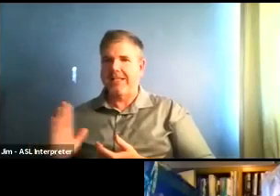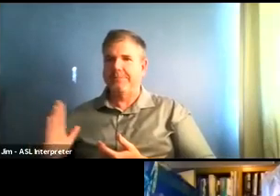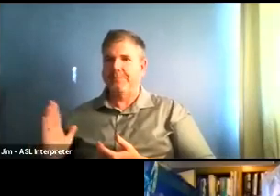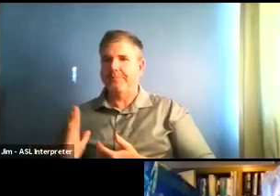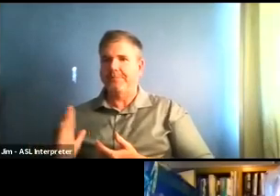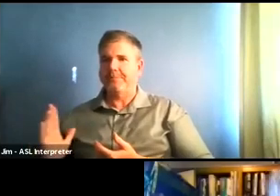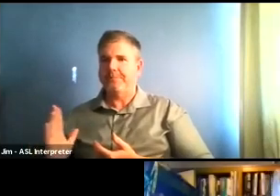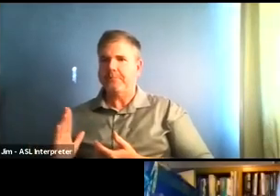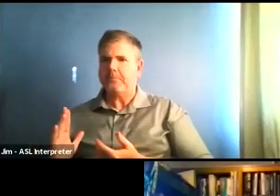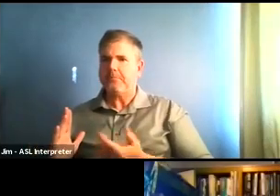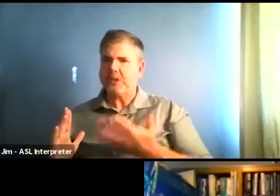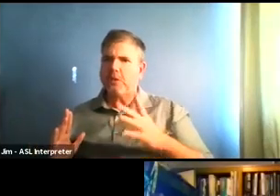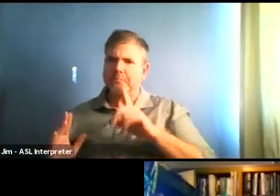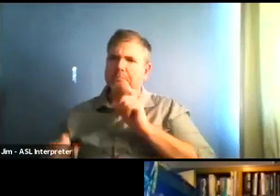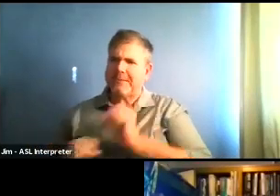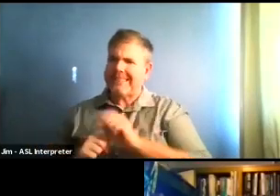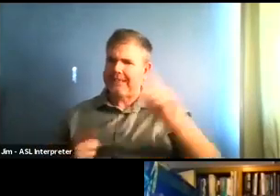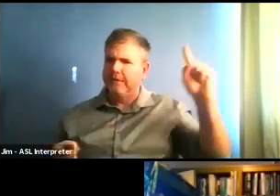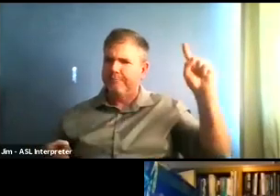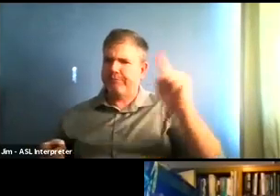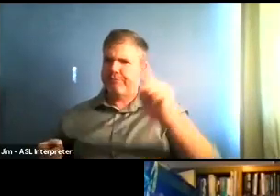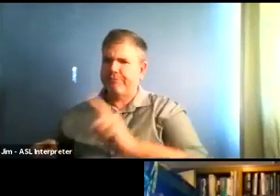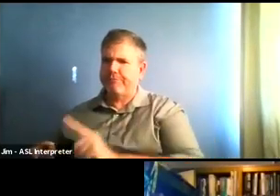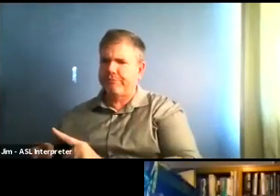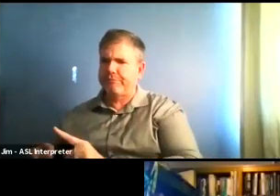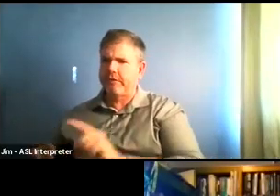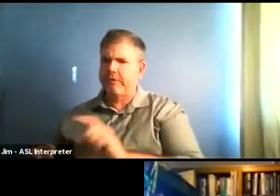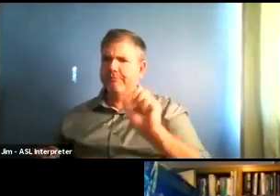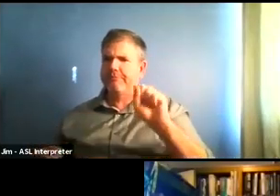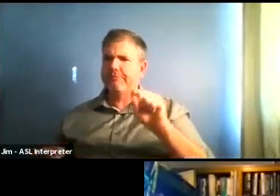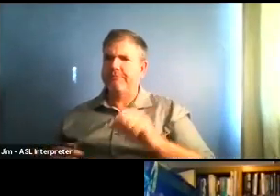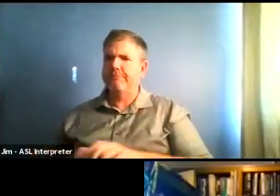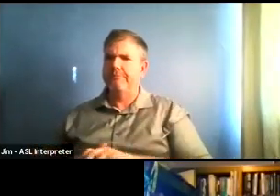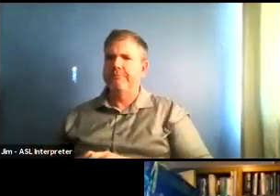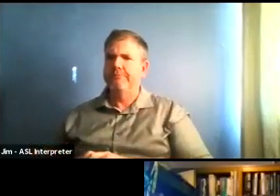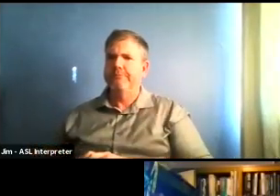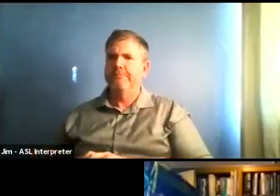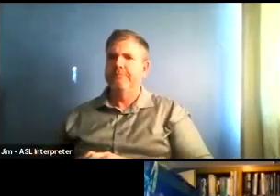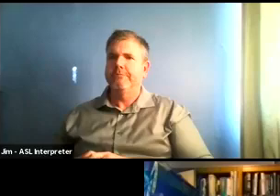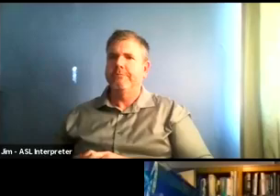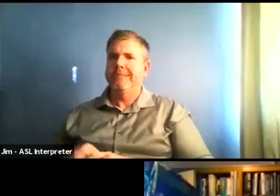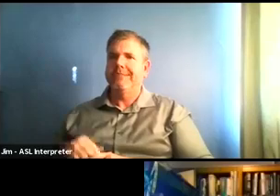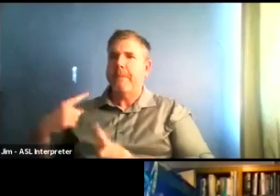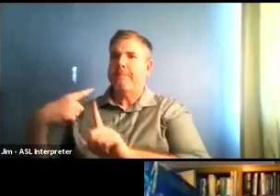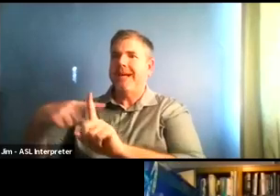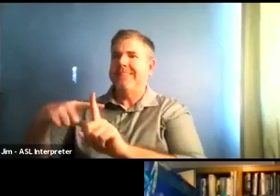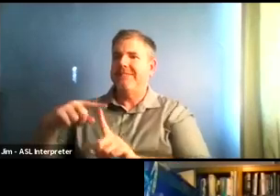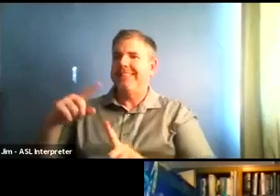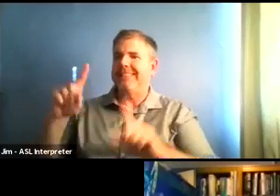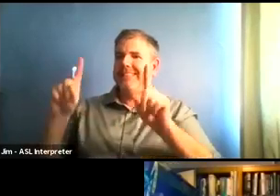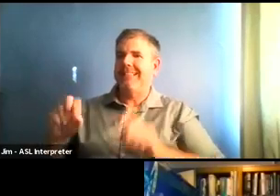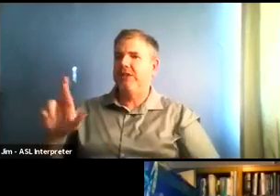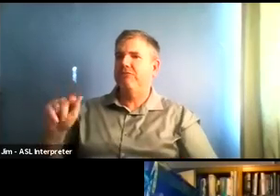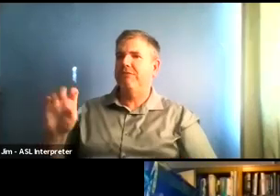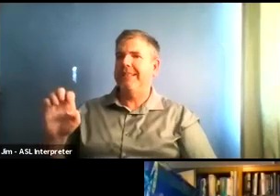And our test positivity, which was hovering somewhere around six point seven, is now down to four point four. Those are all good things.